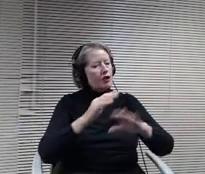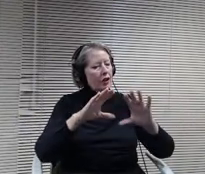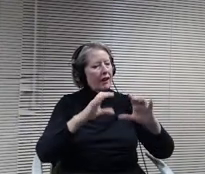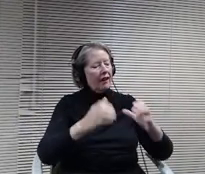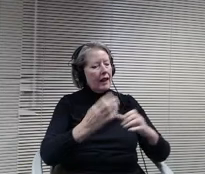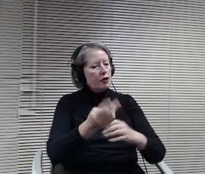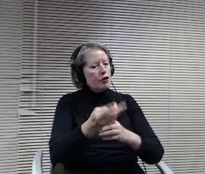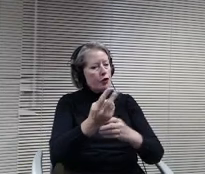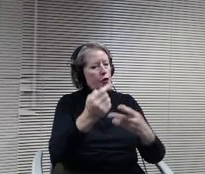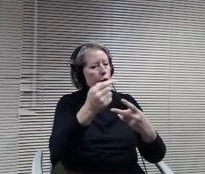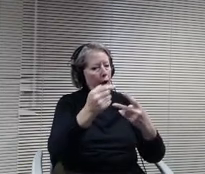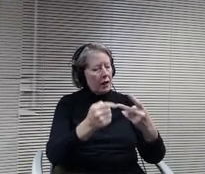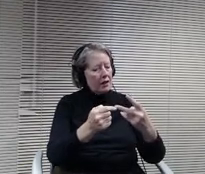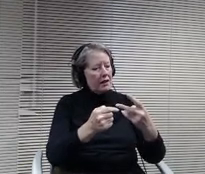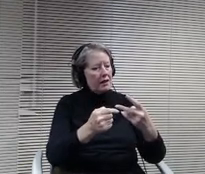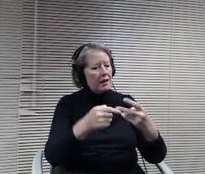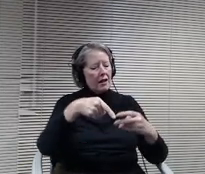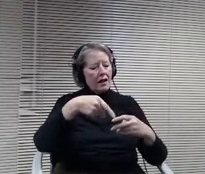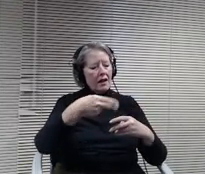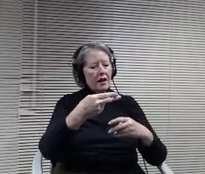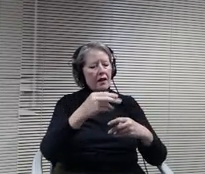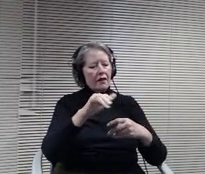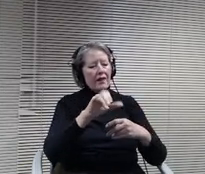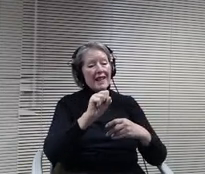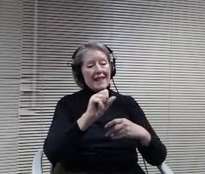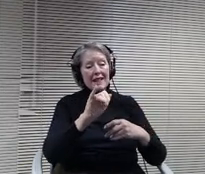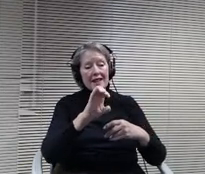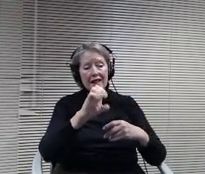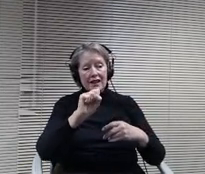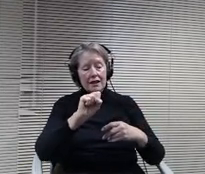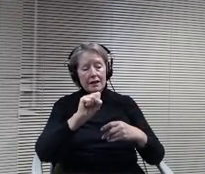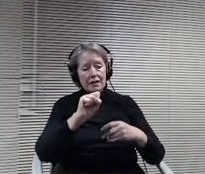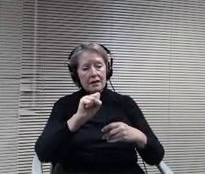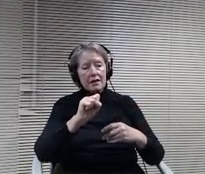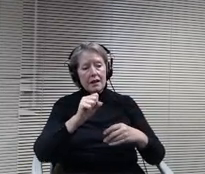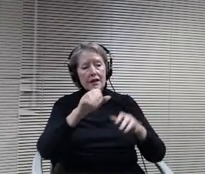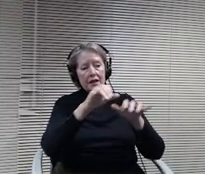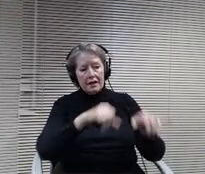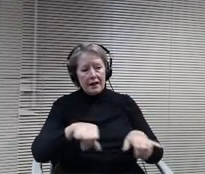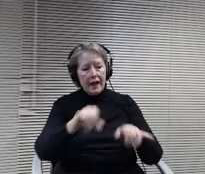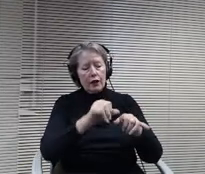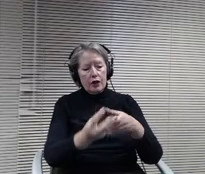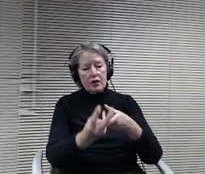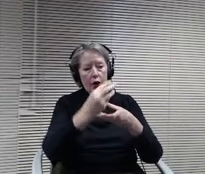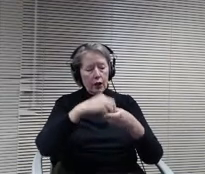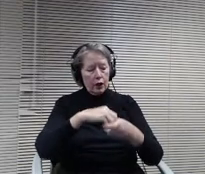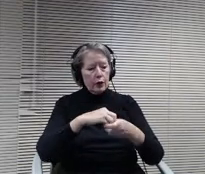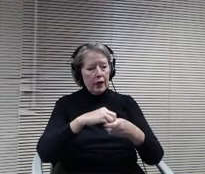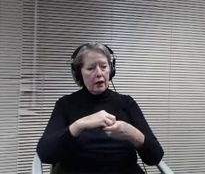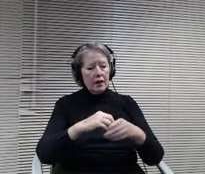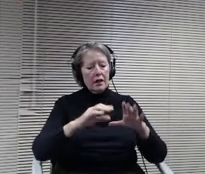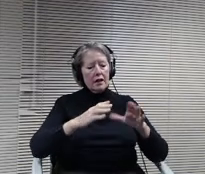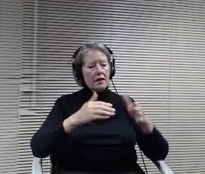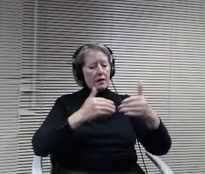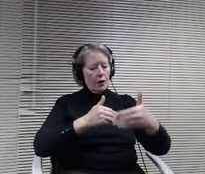are part of the course and their interconnected, so that space of having the rooms right next to each other would really